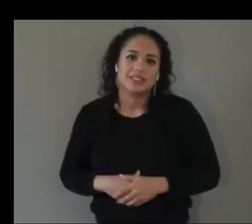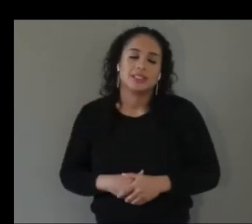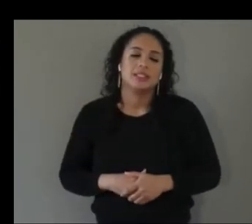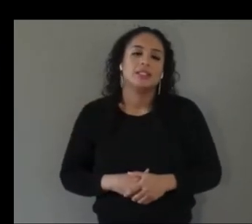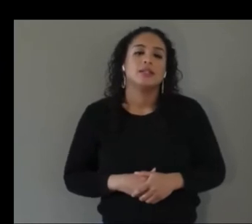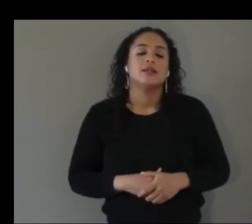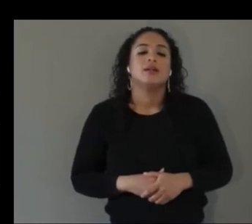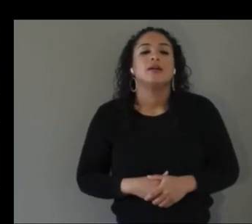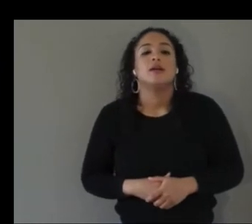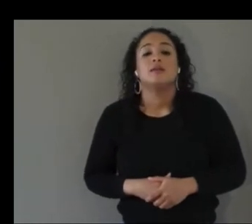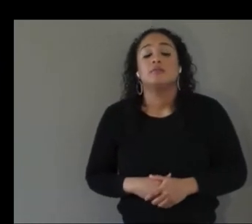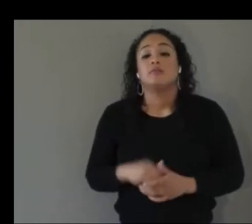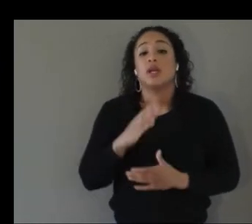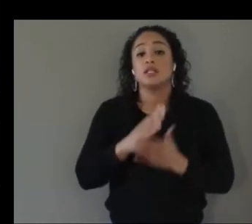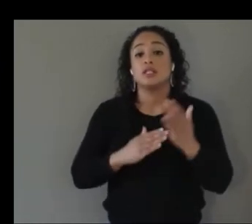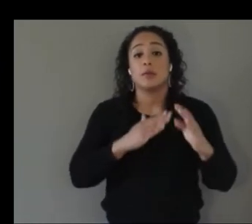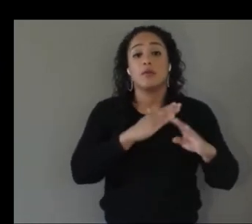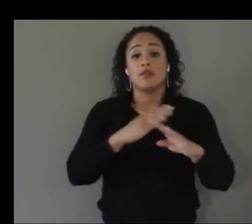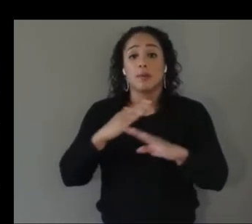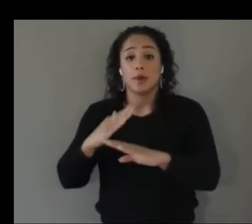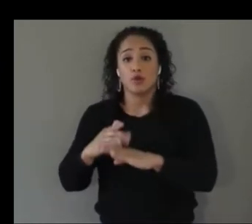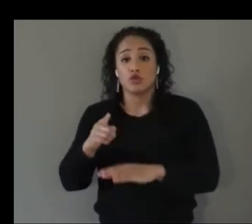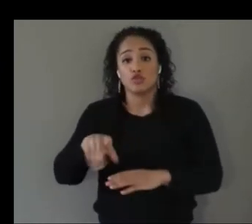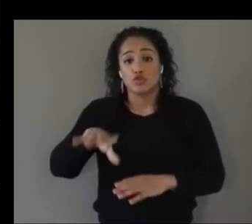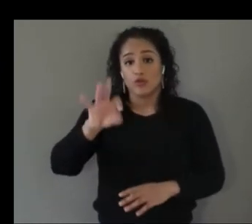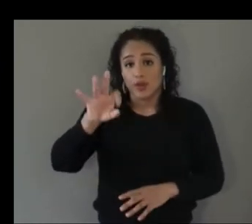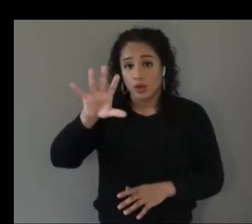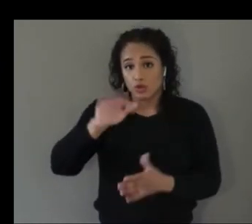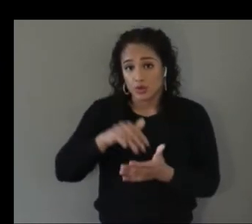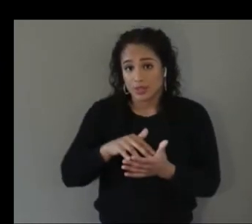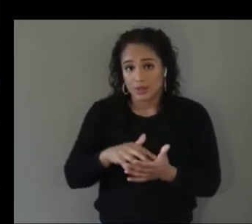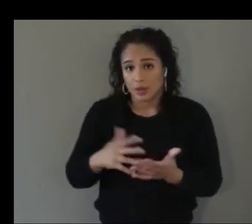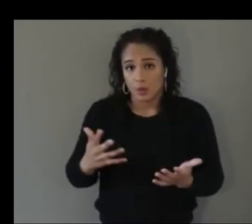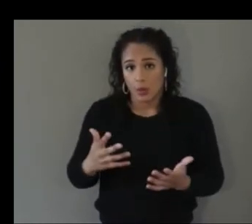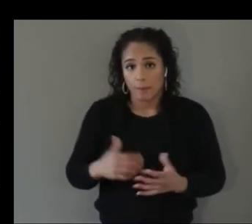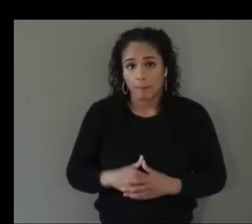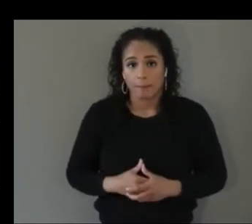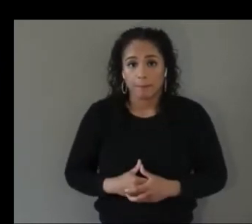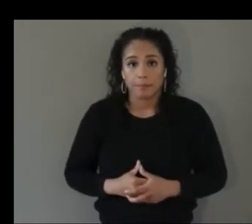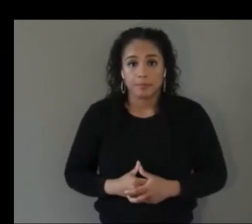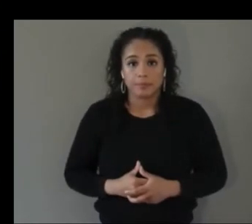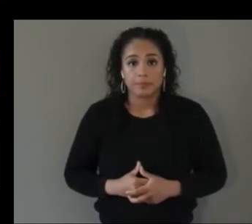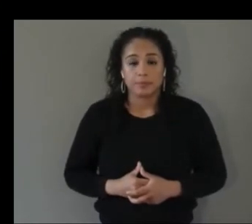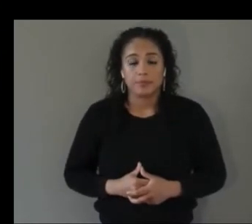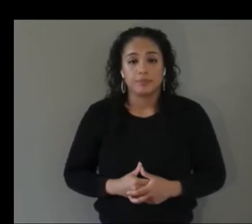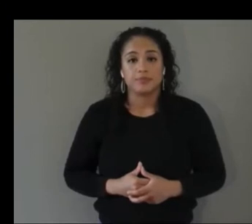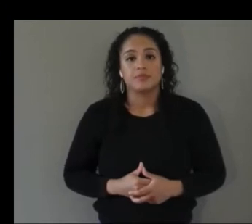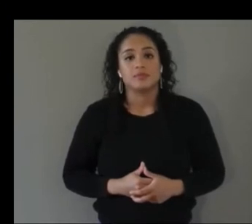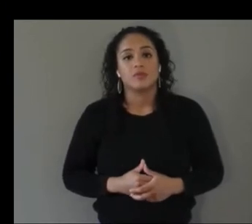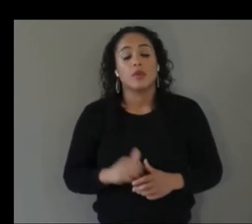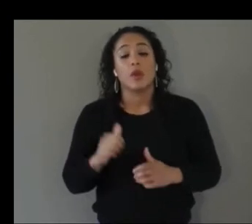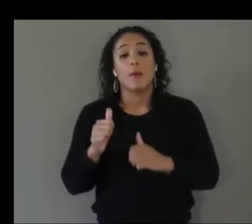using vr that you found in the study yeah so most of the barriers that we identified all had to do